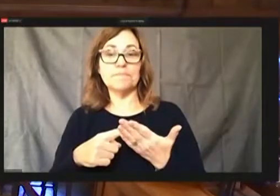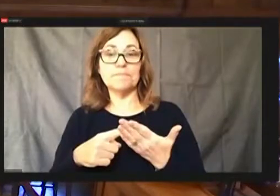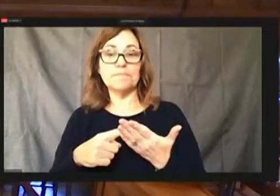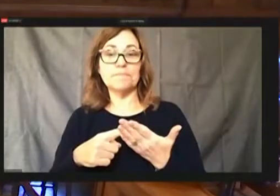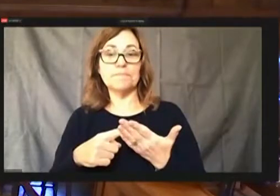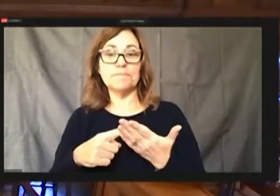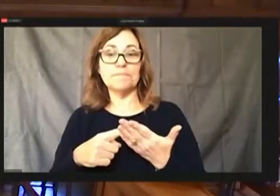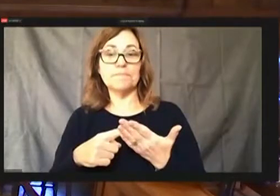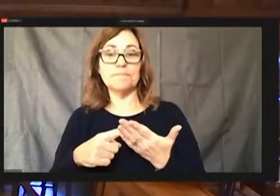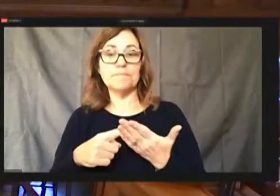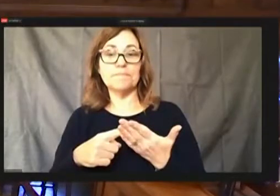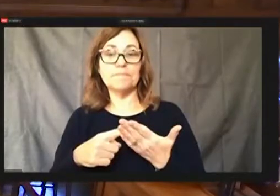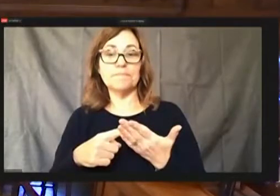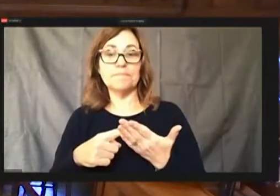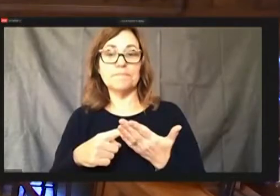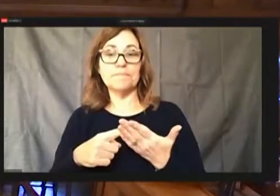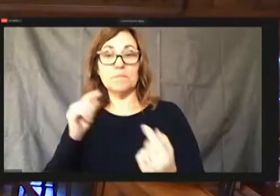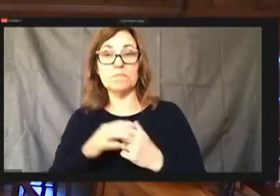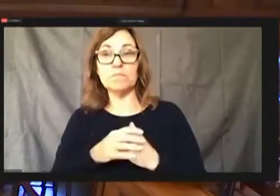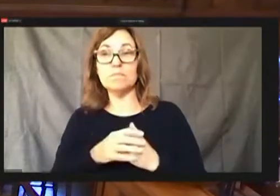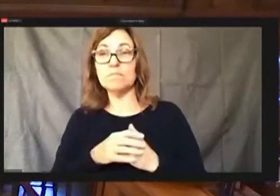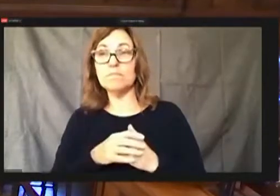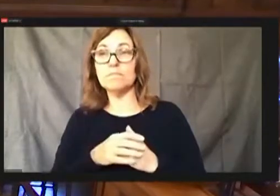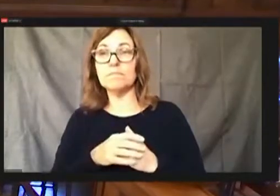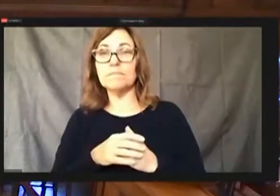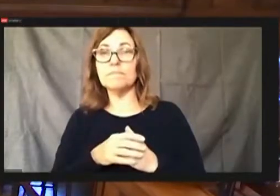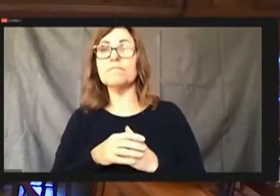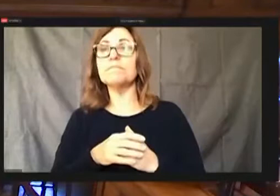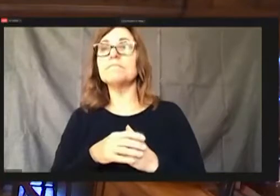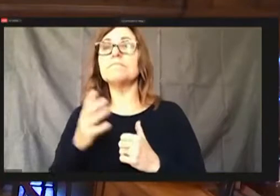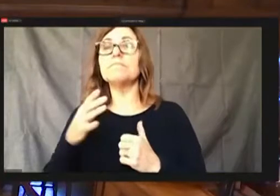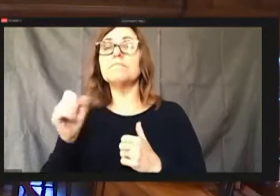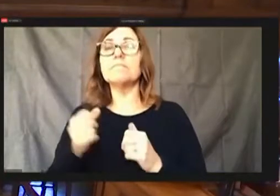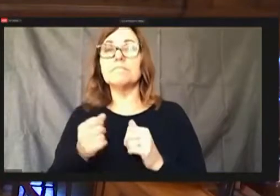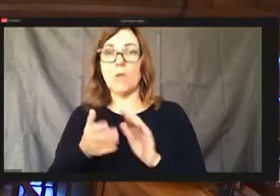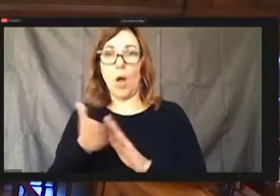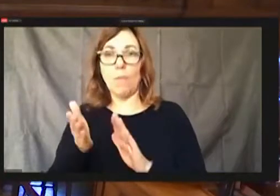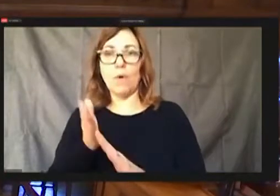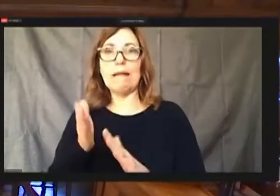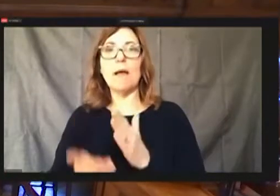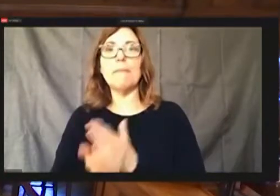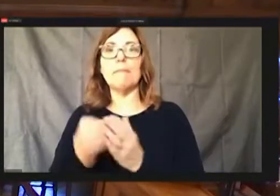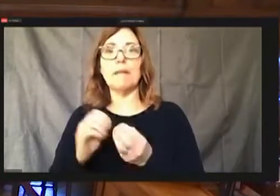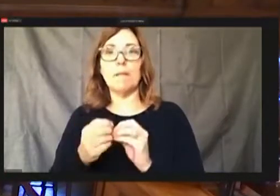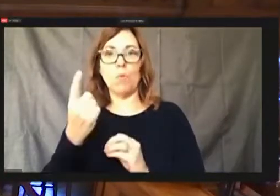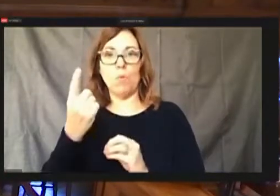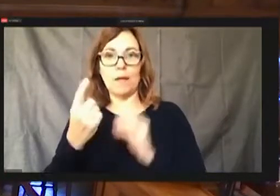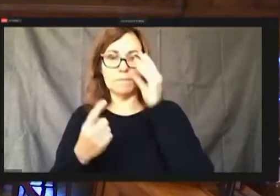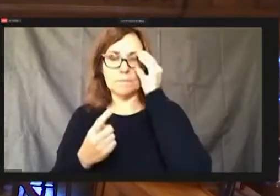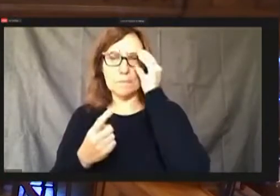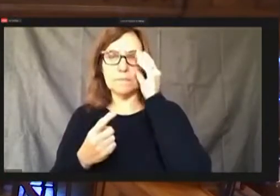Yes, I'm pretty minimum one operating amendment one is approved before moving to number two